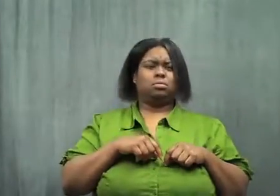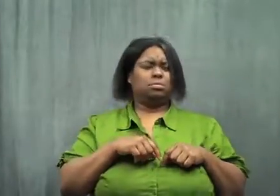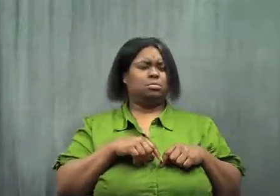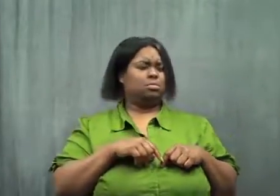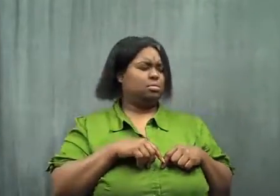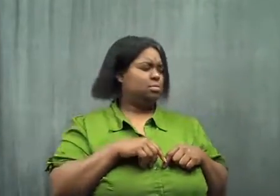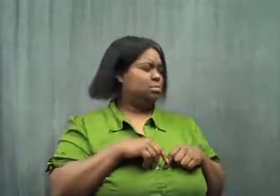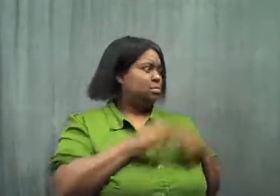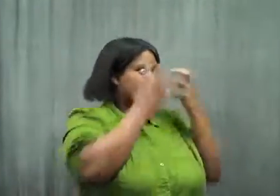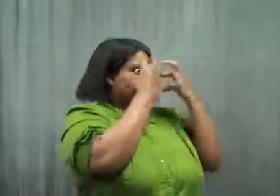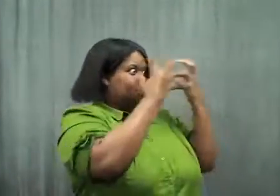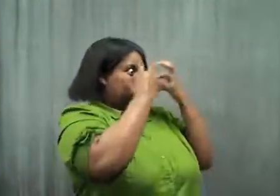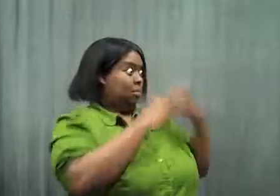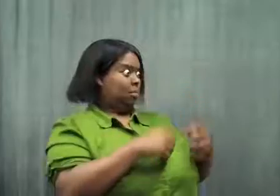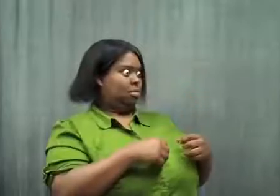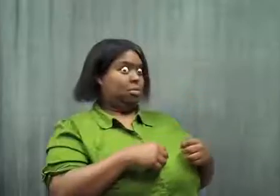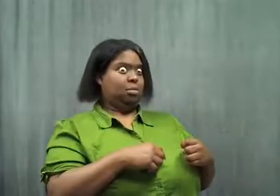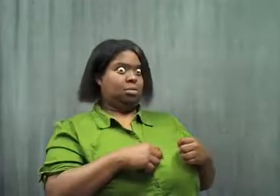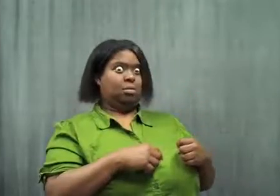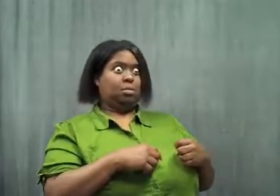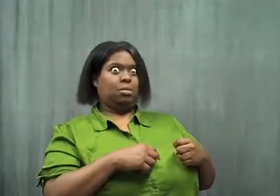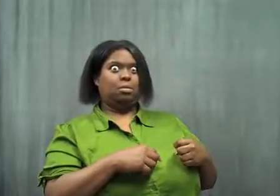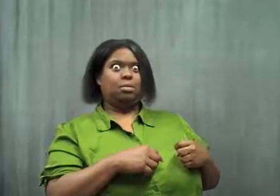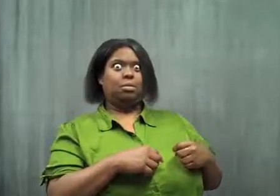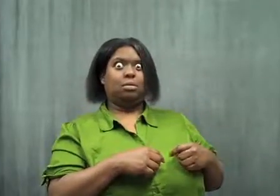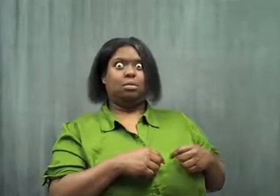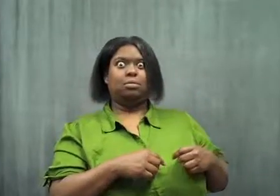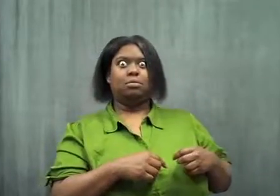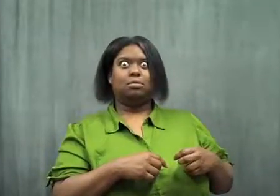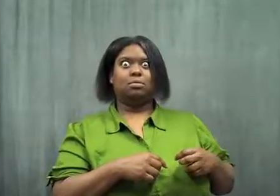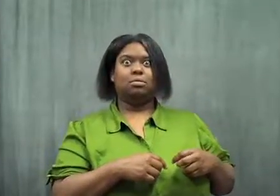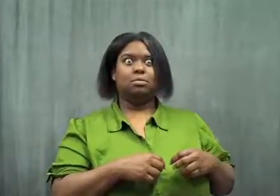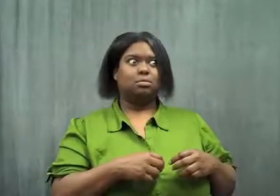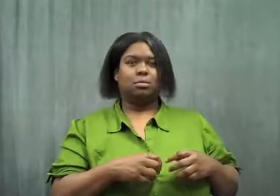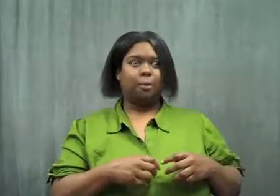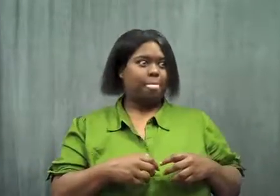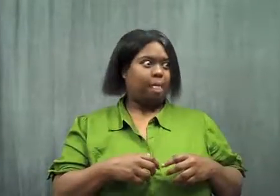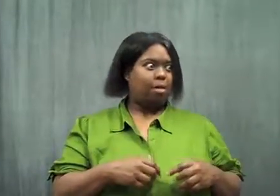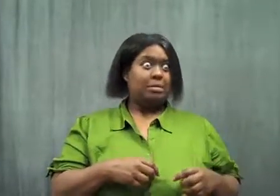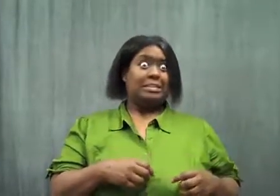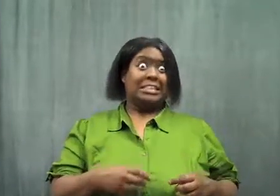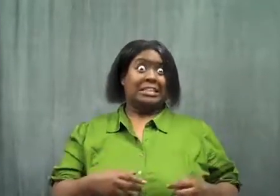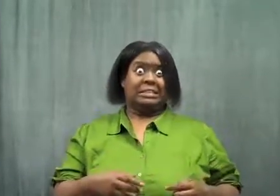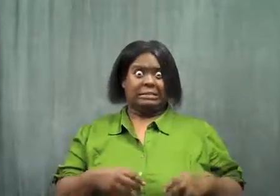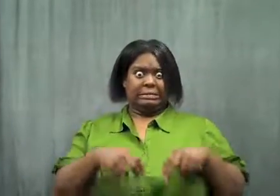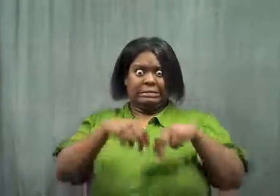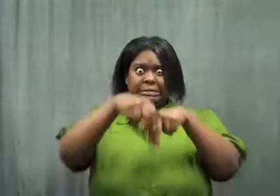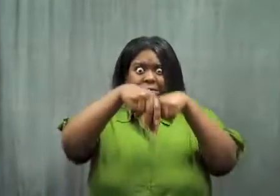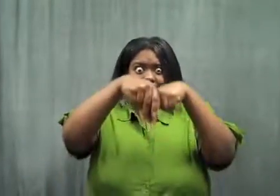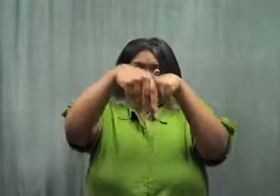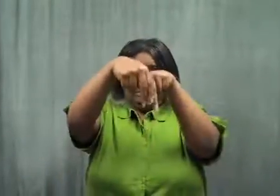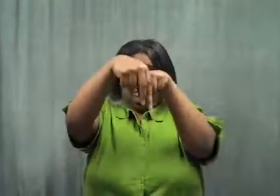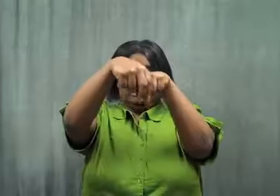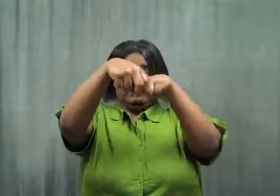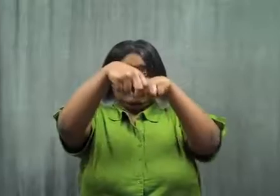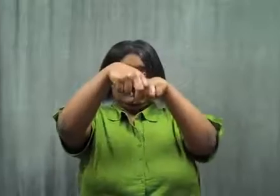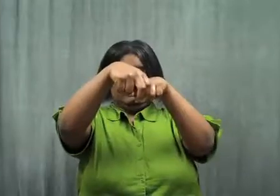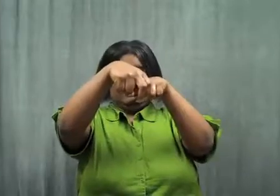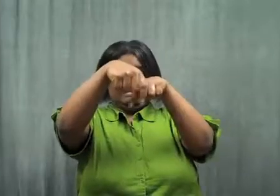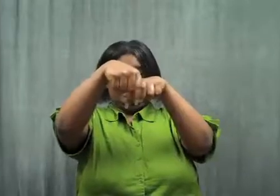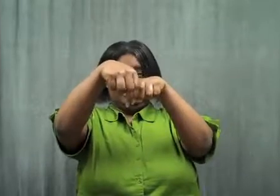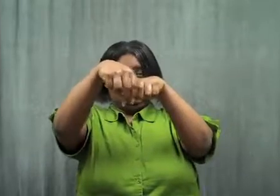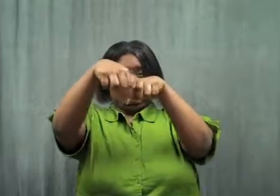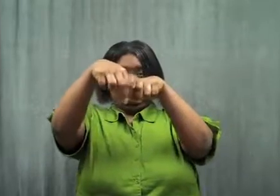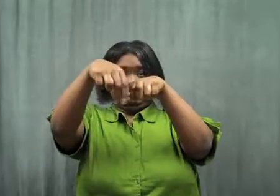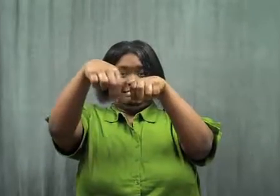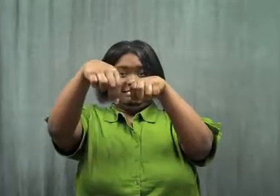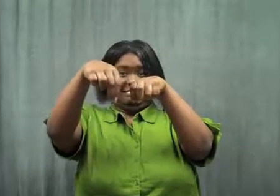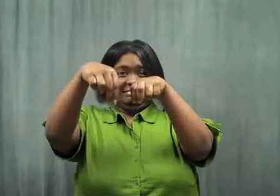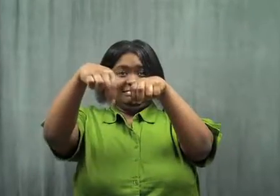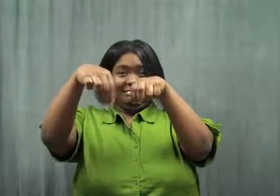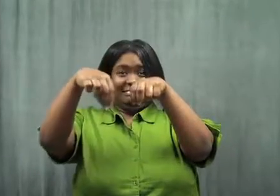He turned and his eyes got big! He moved sideways away from her.